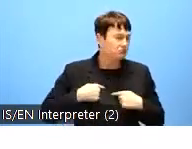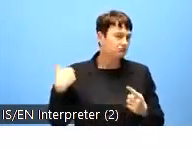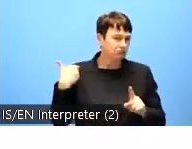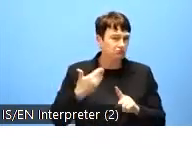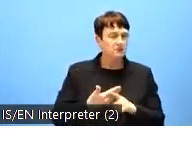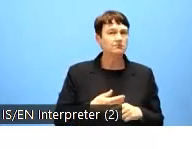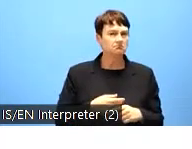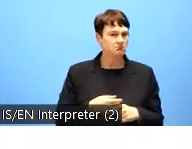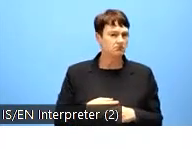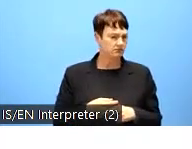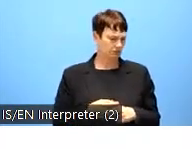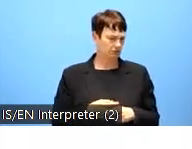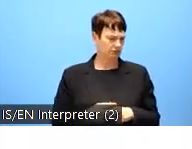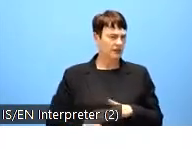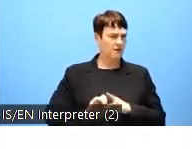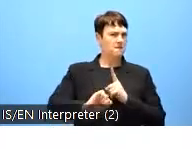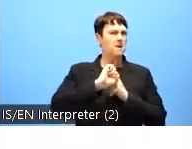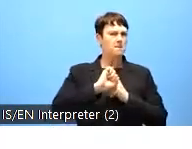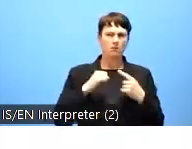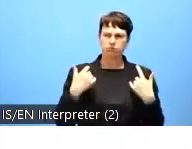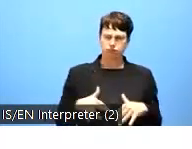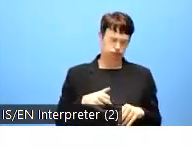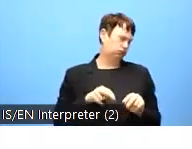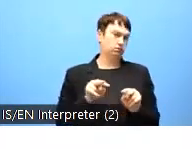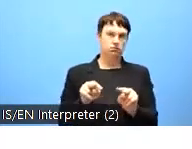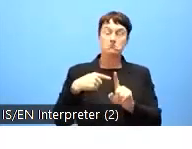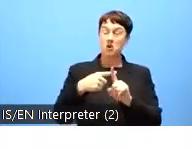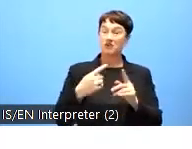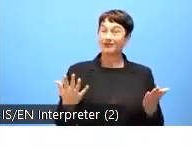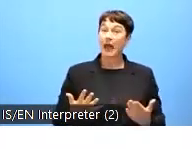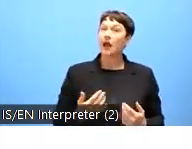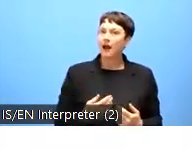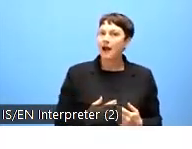is the genuine cooperation between the Member States and the thriving community that has